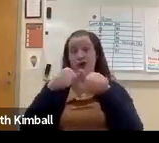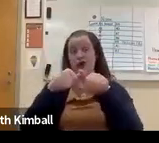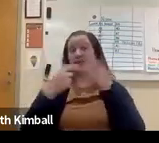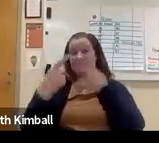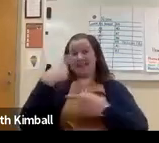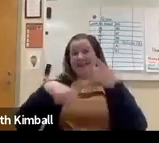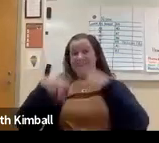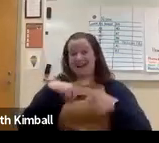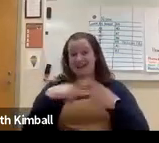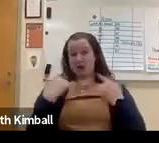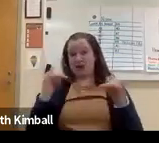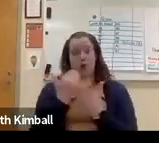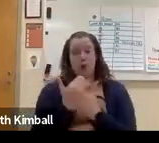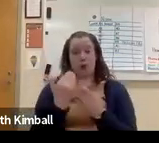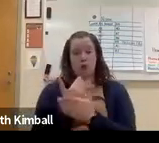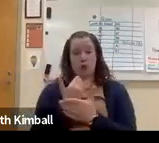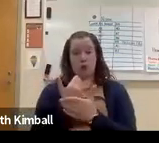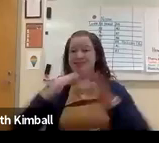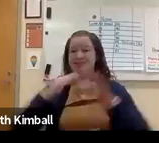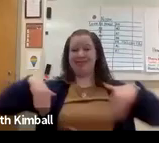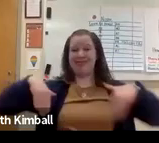related computer science and Sciences in general.